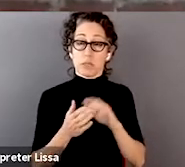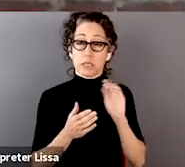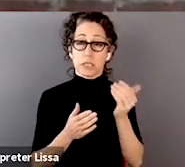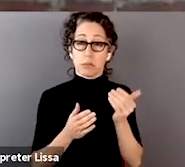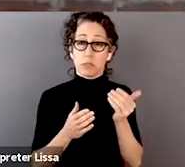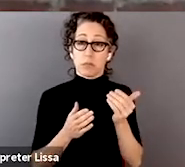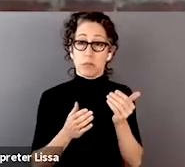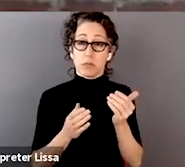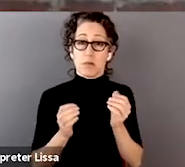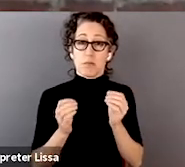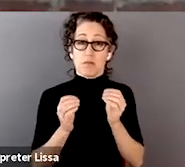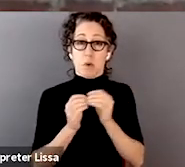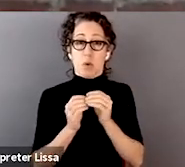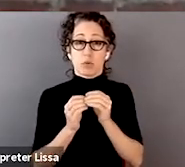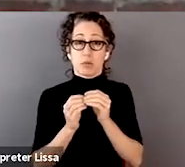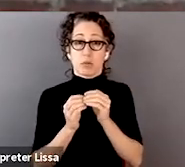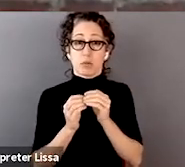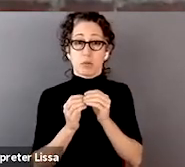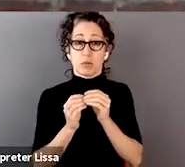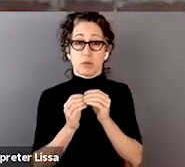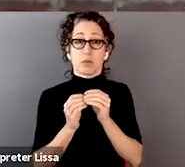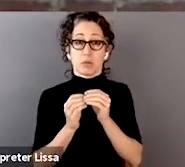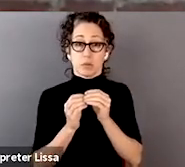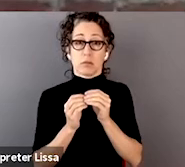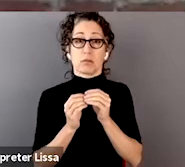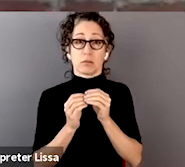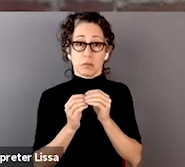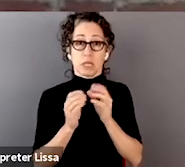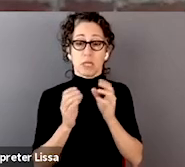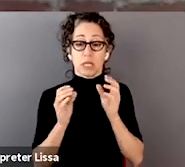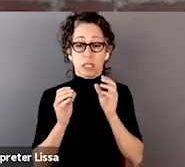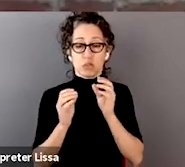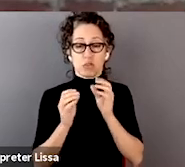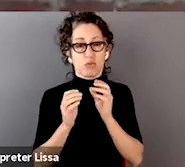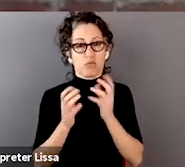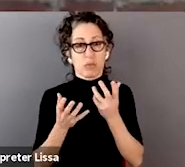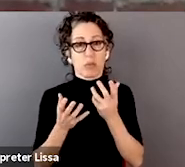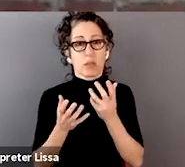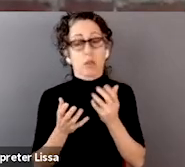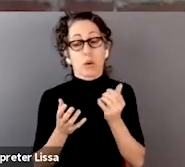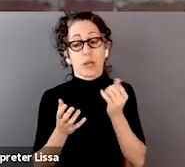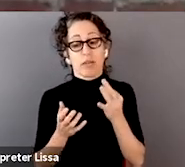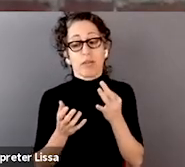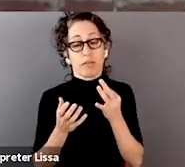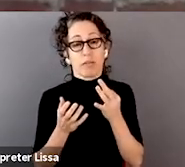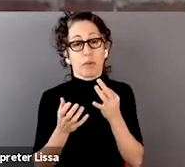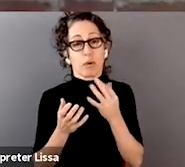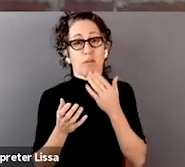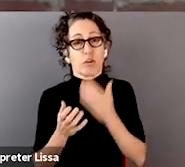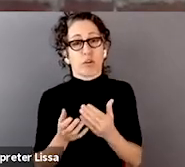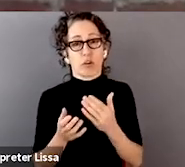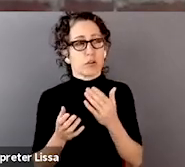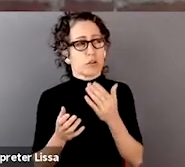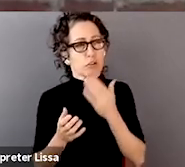are when the problem is super well defined, especially if there's good gold standard data, a really good way to tell whether